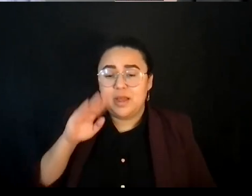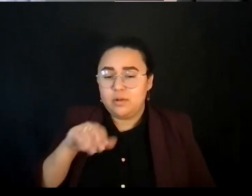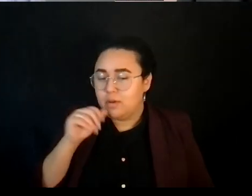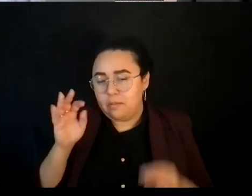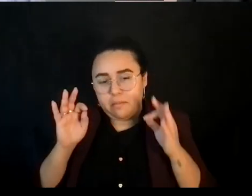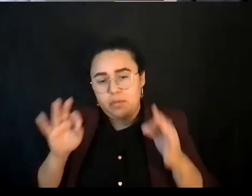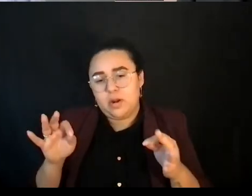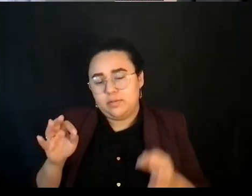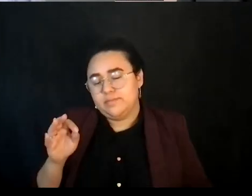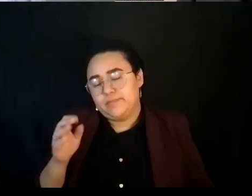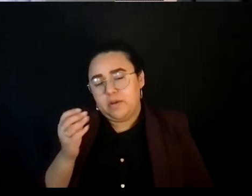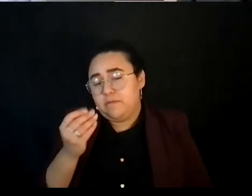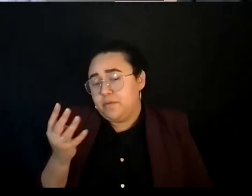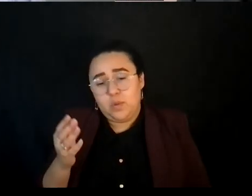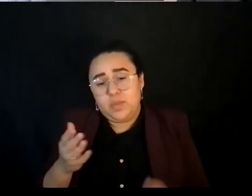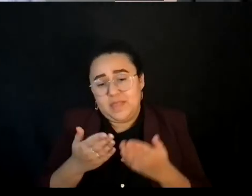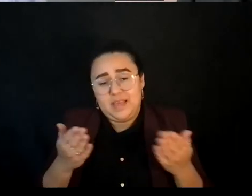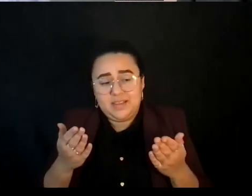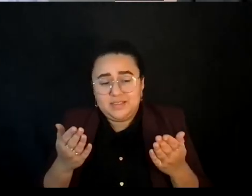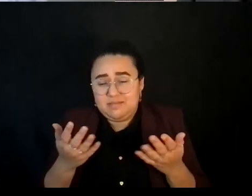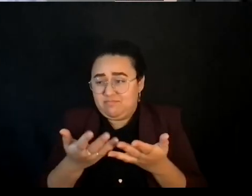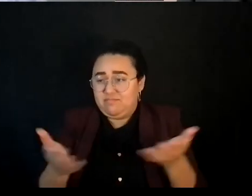Very few things are, but that's part of what we do.